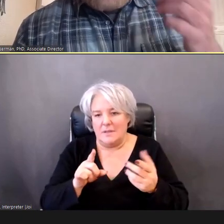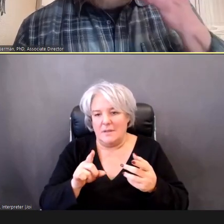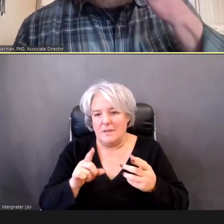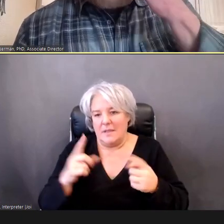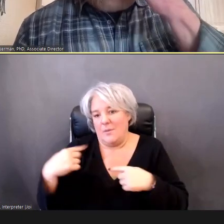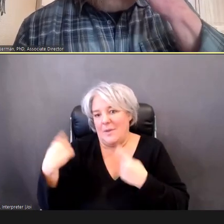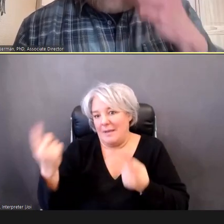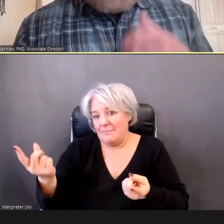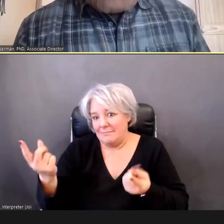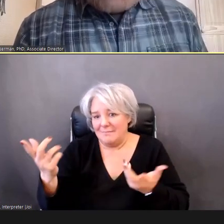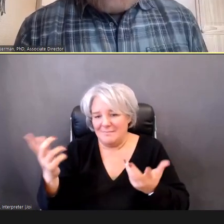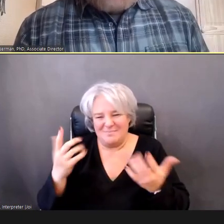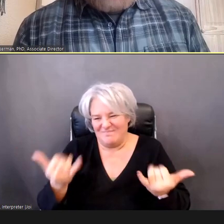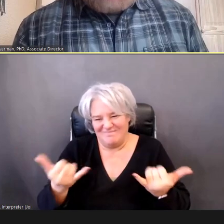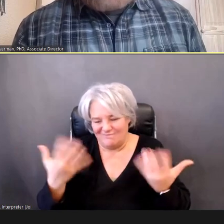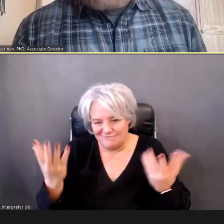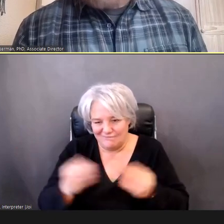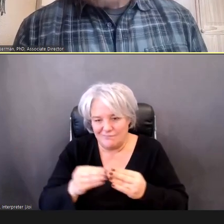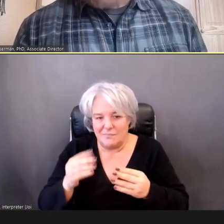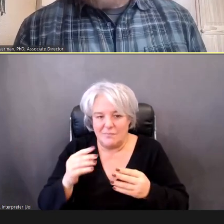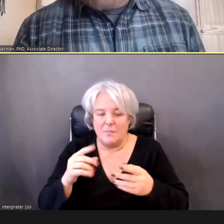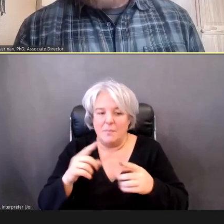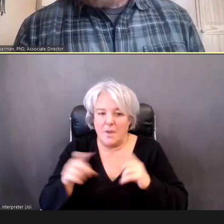But because we have seen this ongoing need, We are just doing